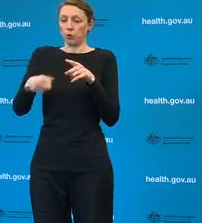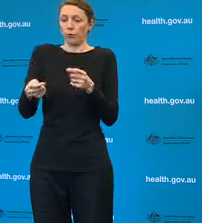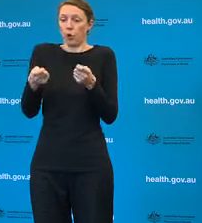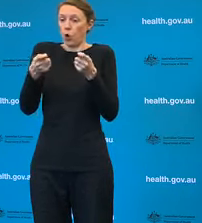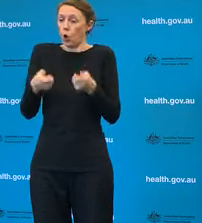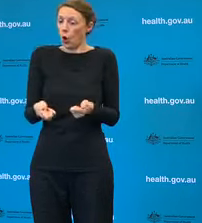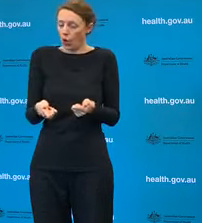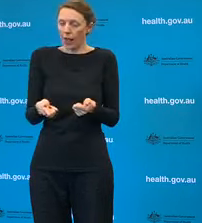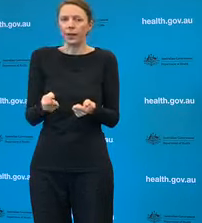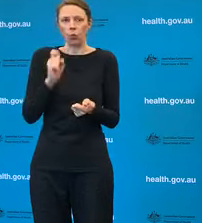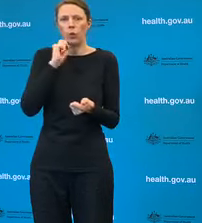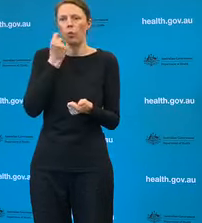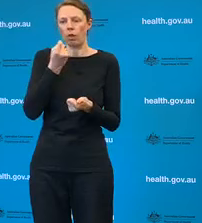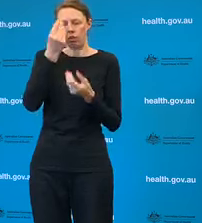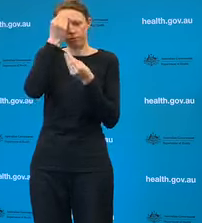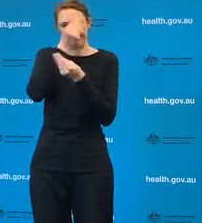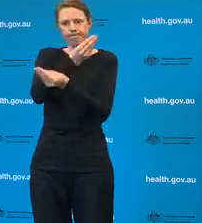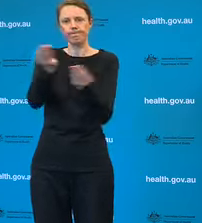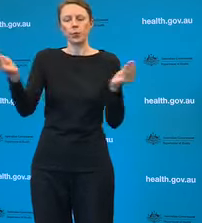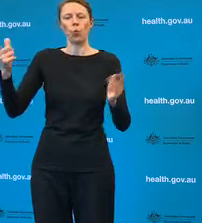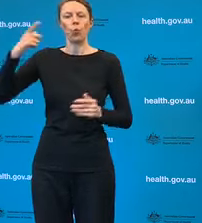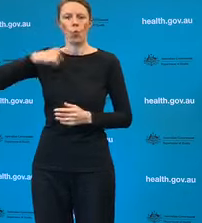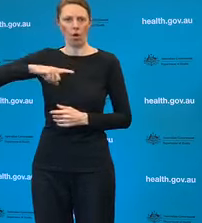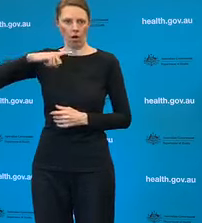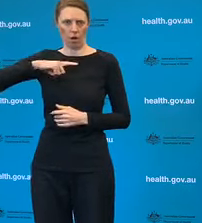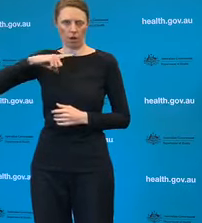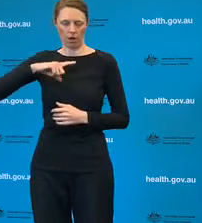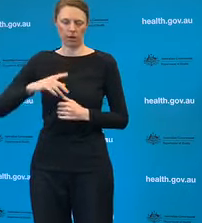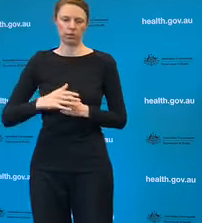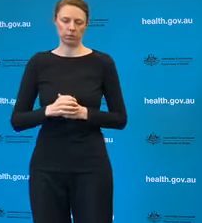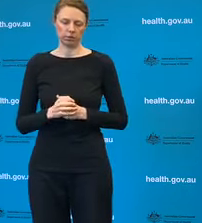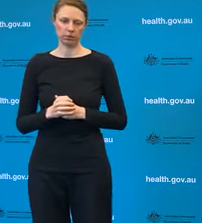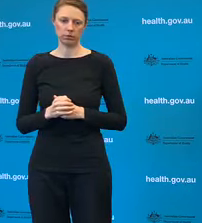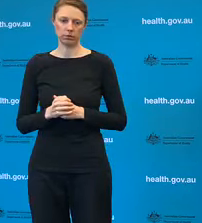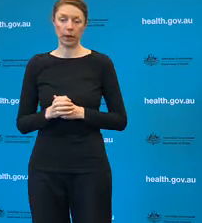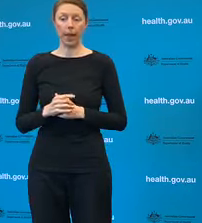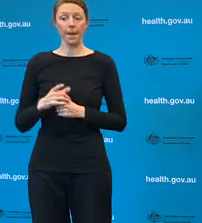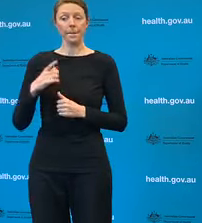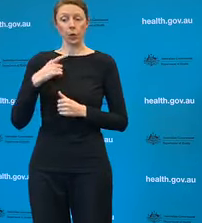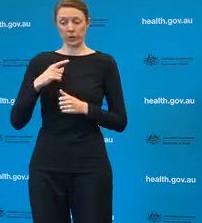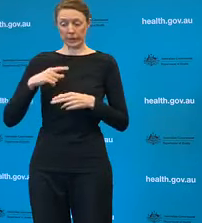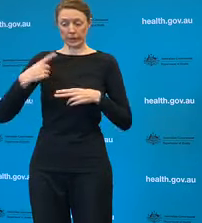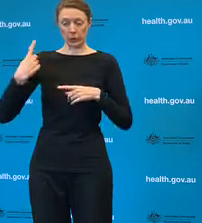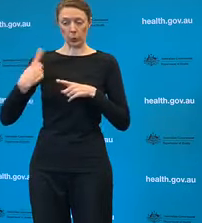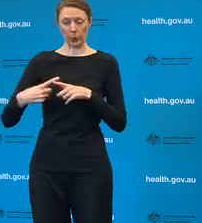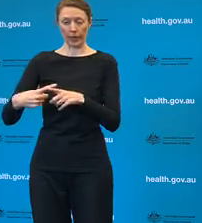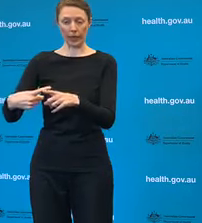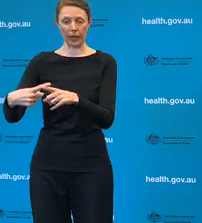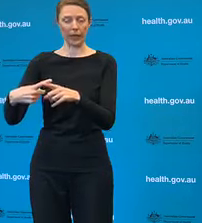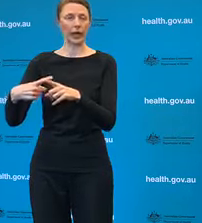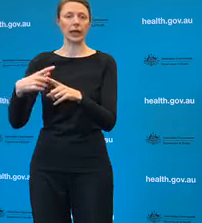Noting of course that doing things quickly does not necessarily mean